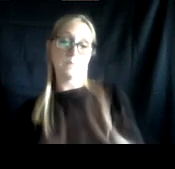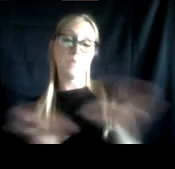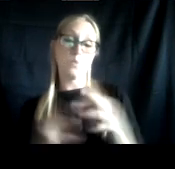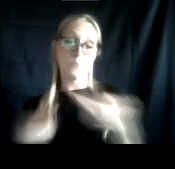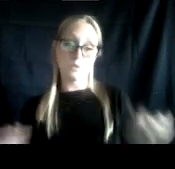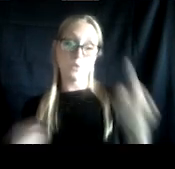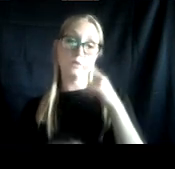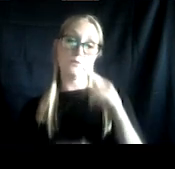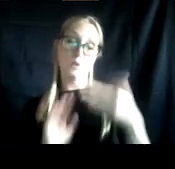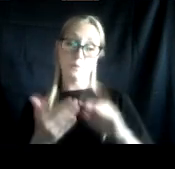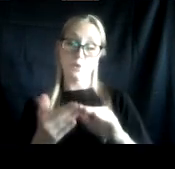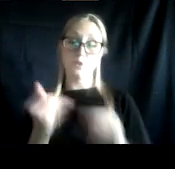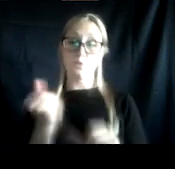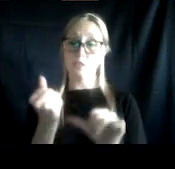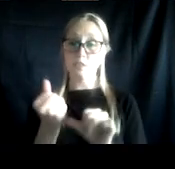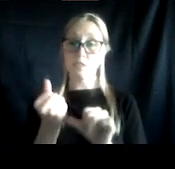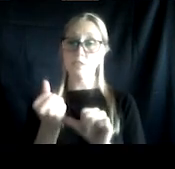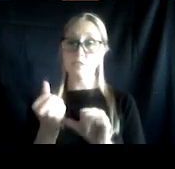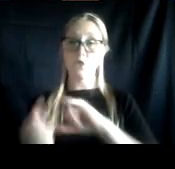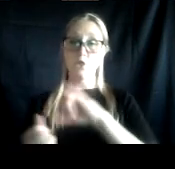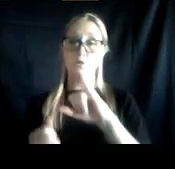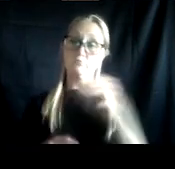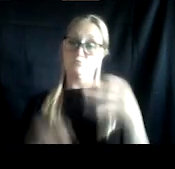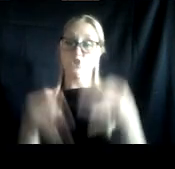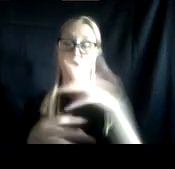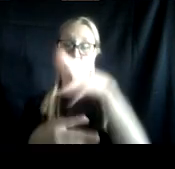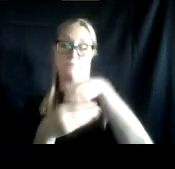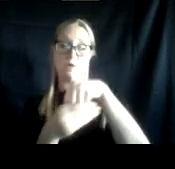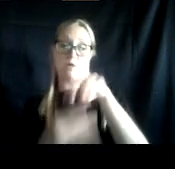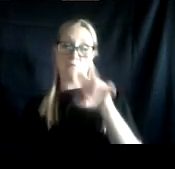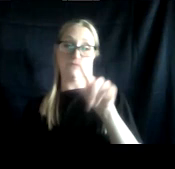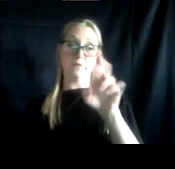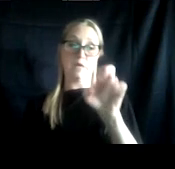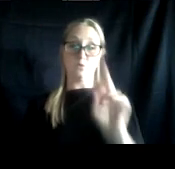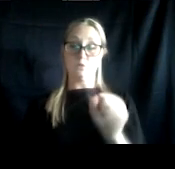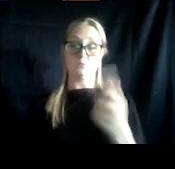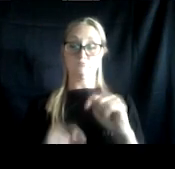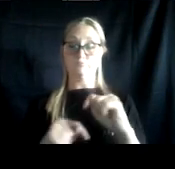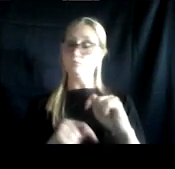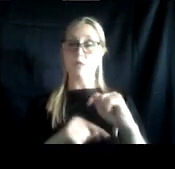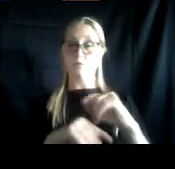to assist justice involved veterans and divert them away from incarceration and into treatment.